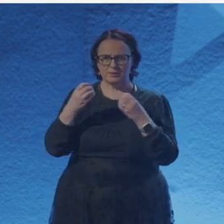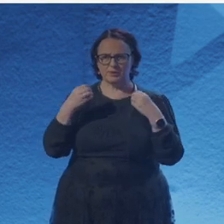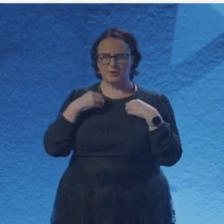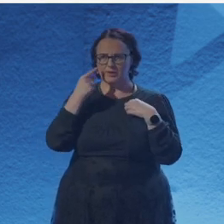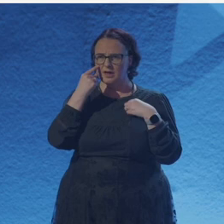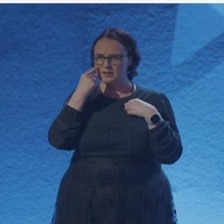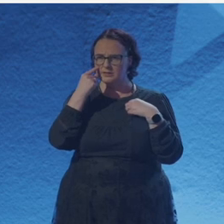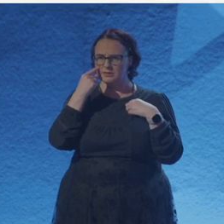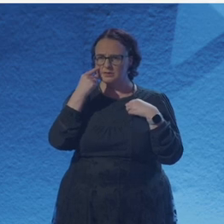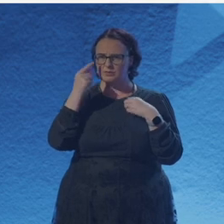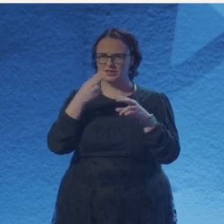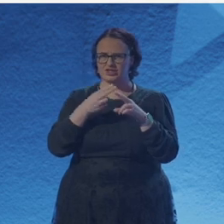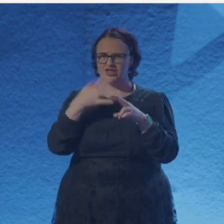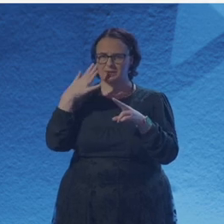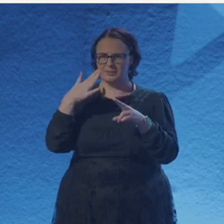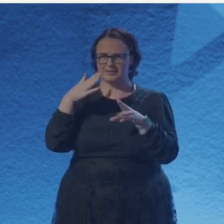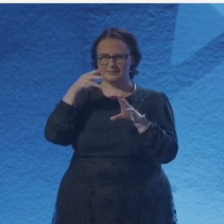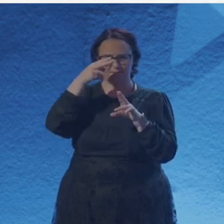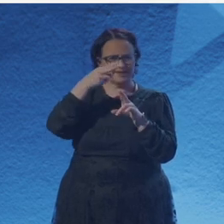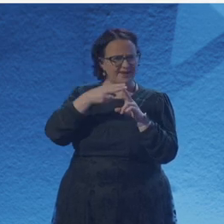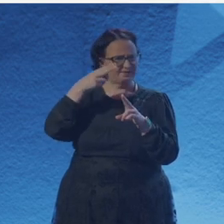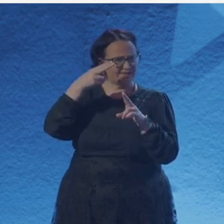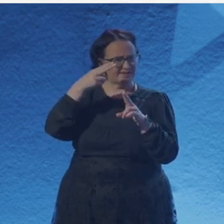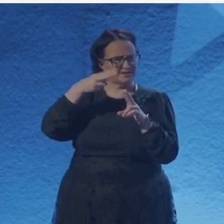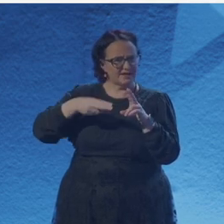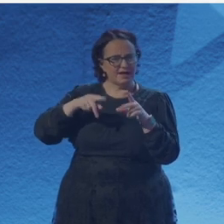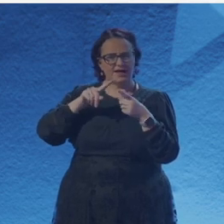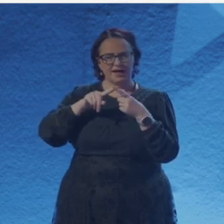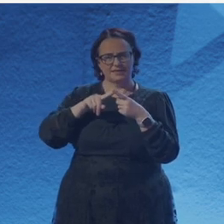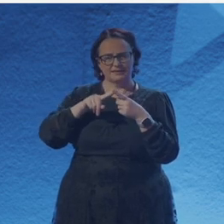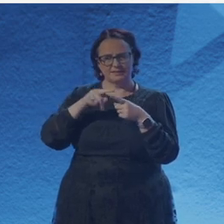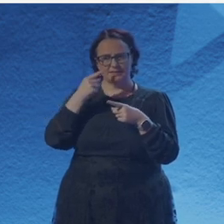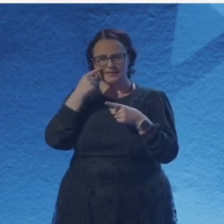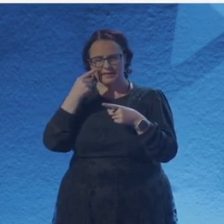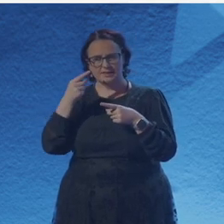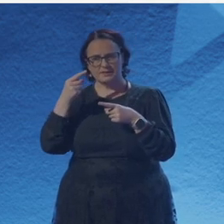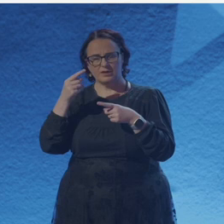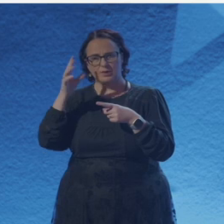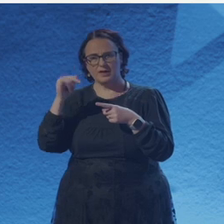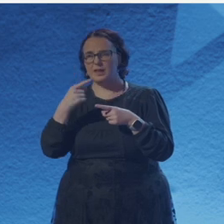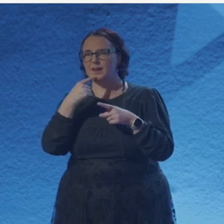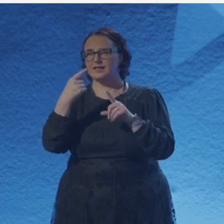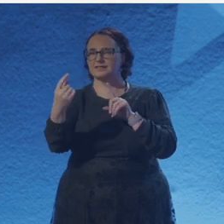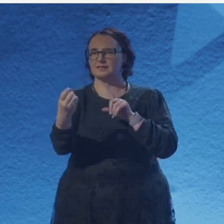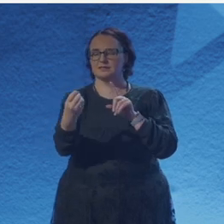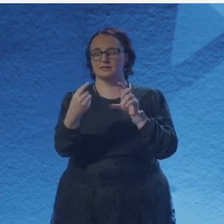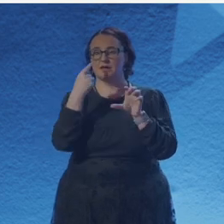And this is the poem, The Eyes of Isaac Newton, He was very strange man.